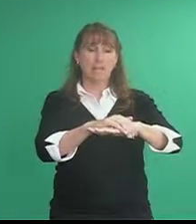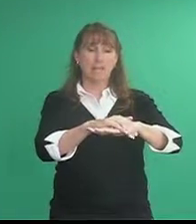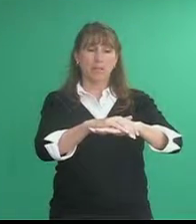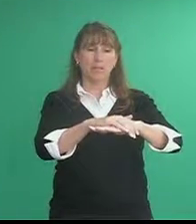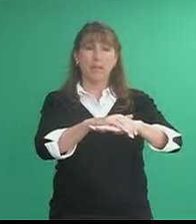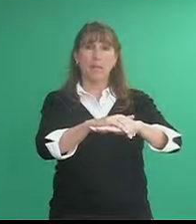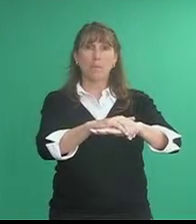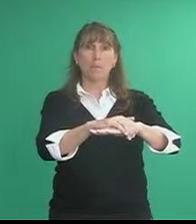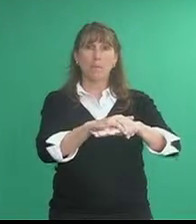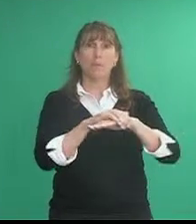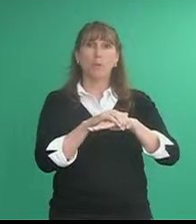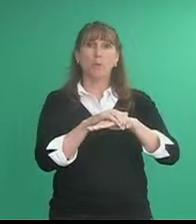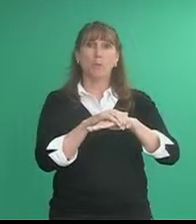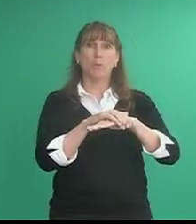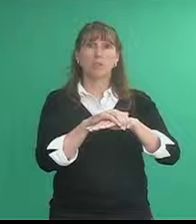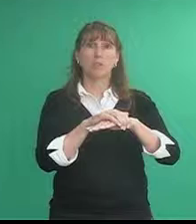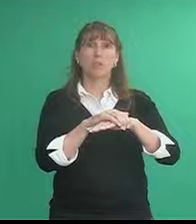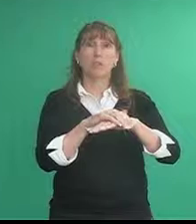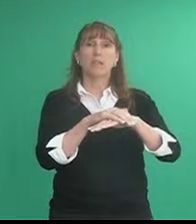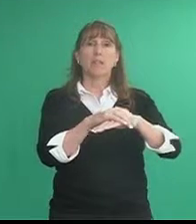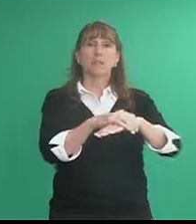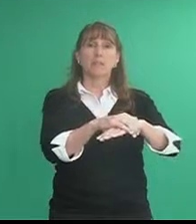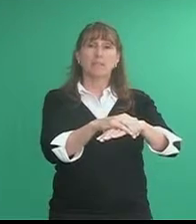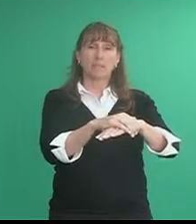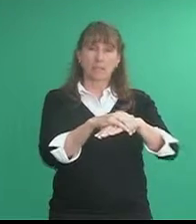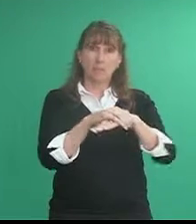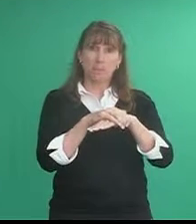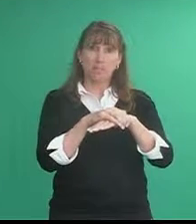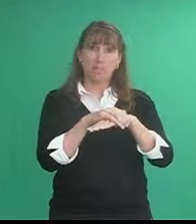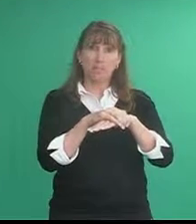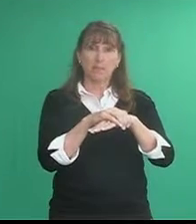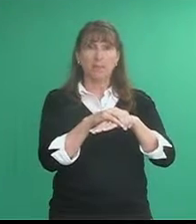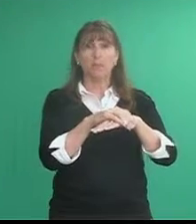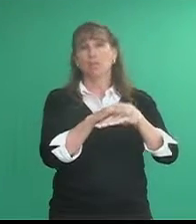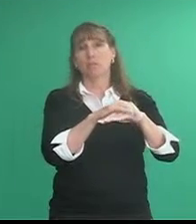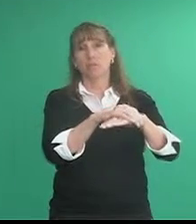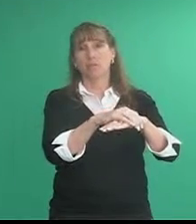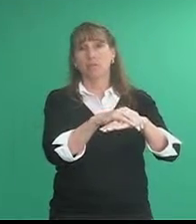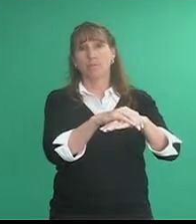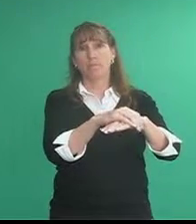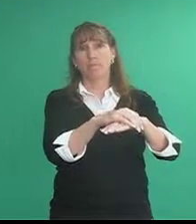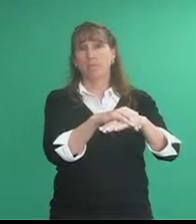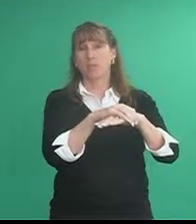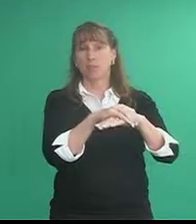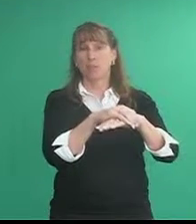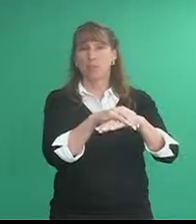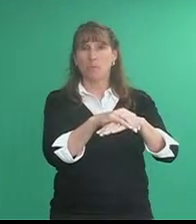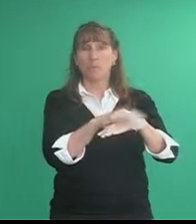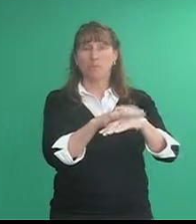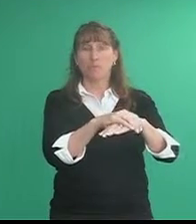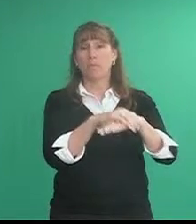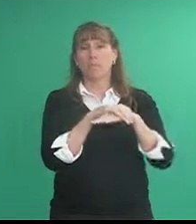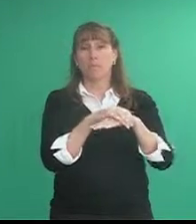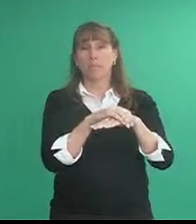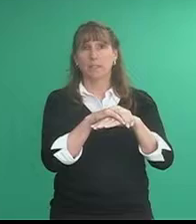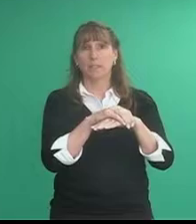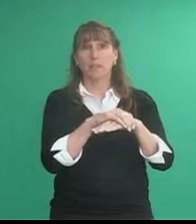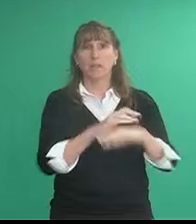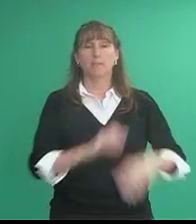on top and then pull it towards you this is to speak English and and to be from England as well